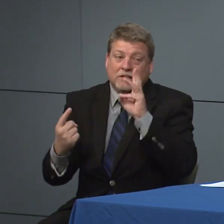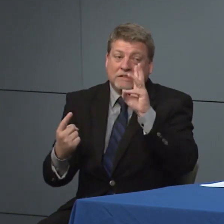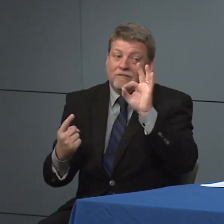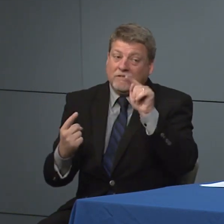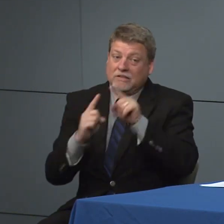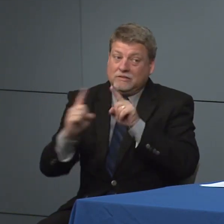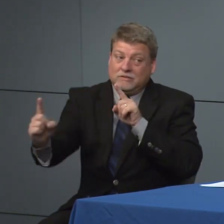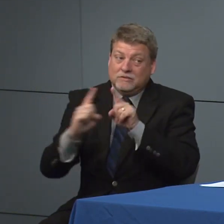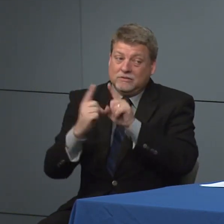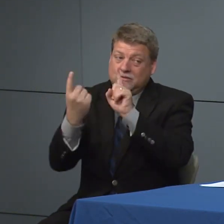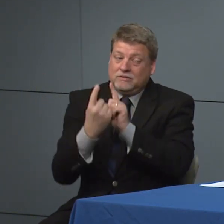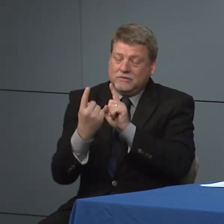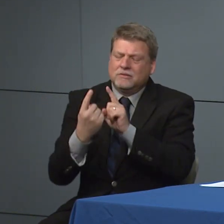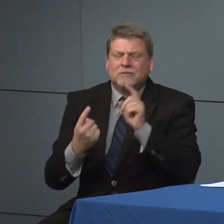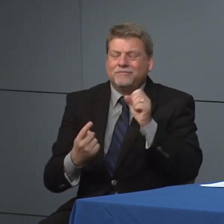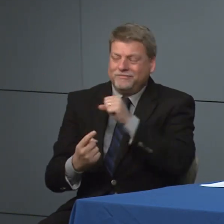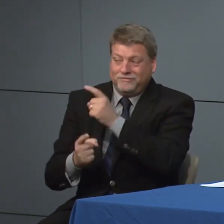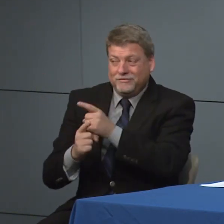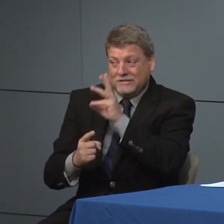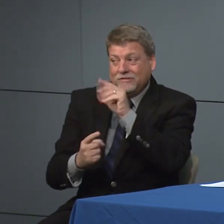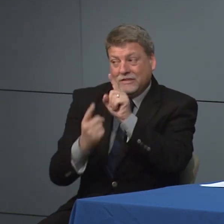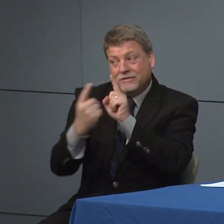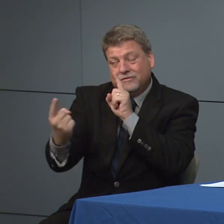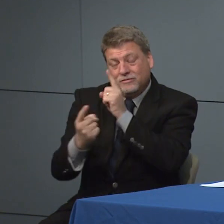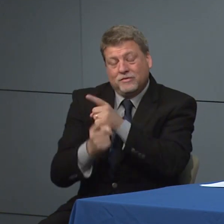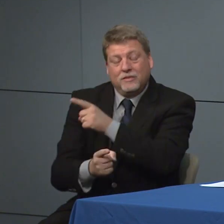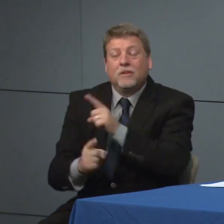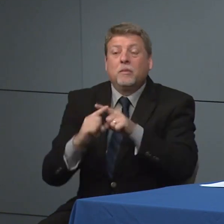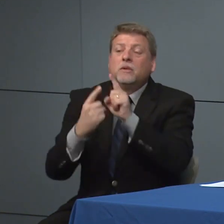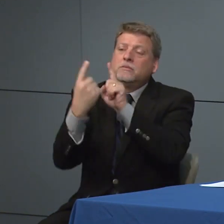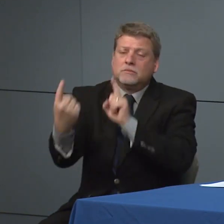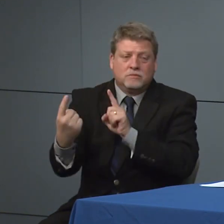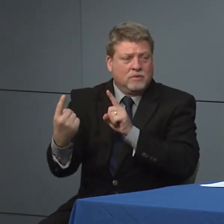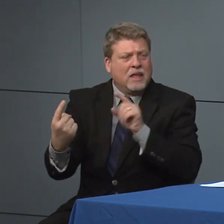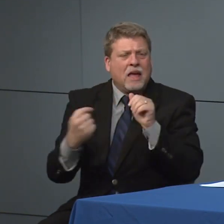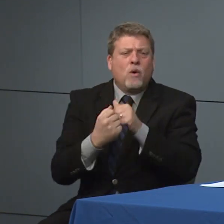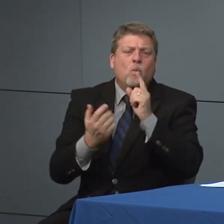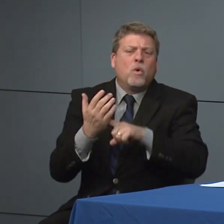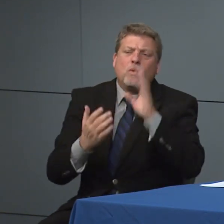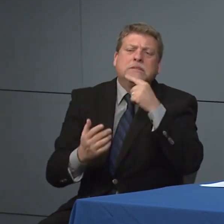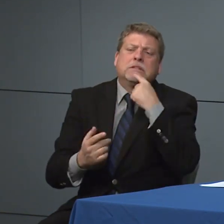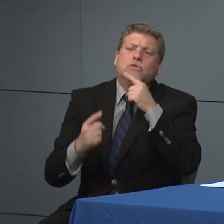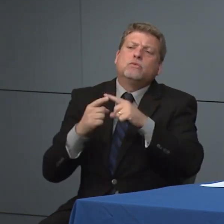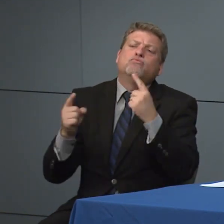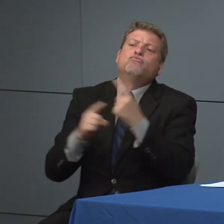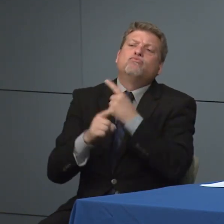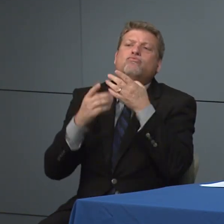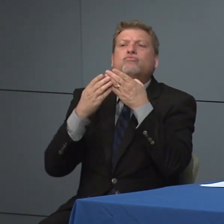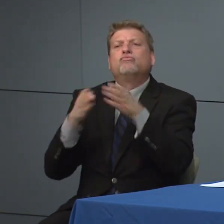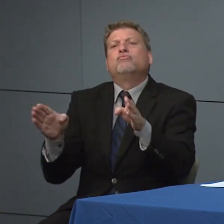And right now. One right now